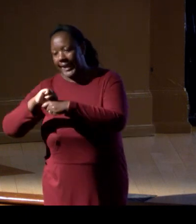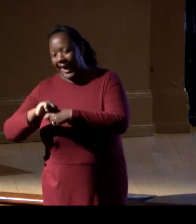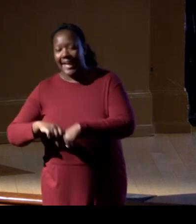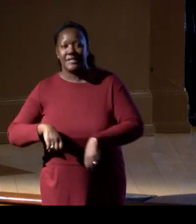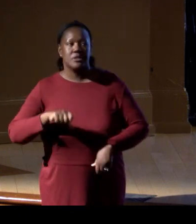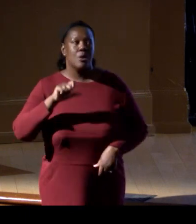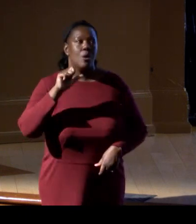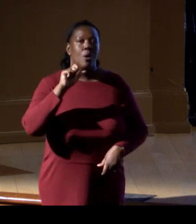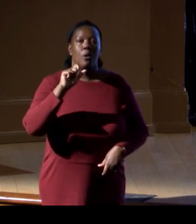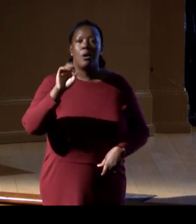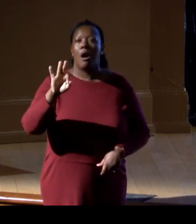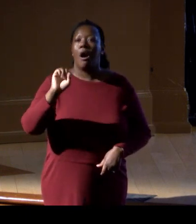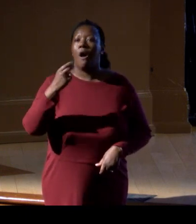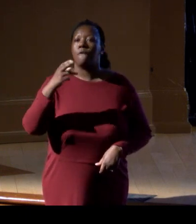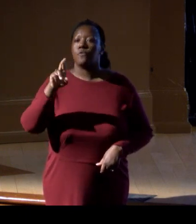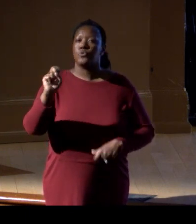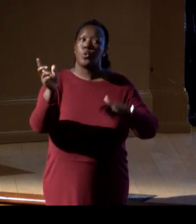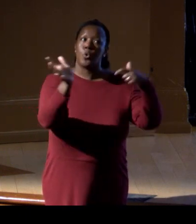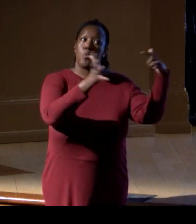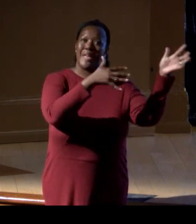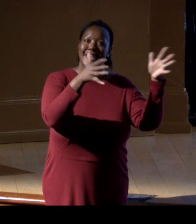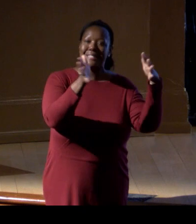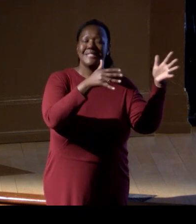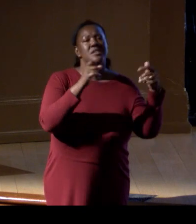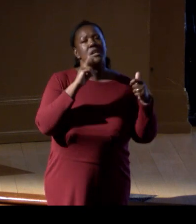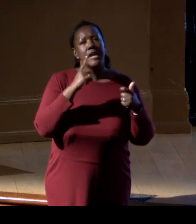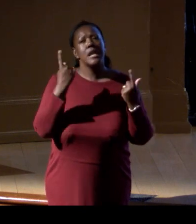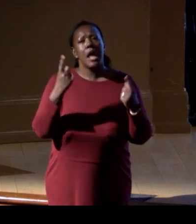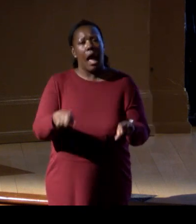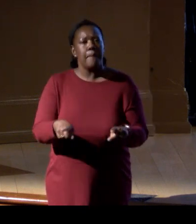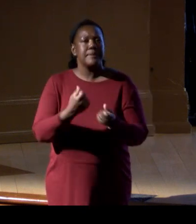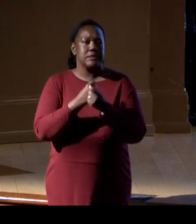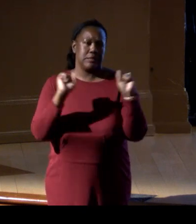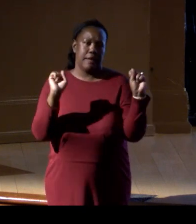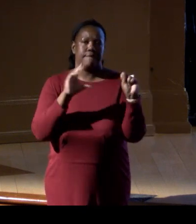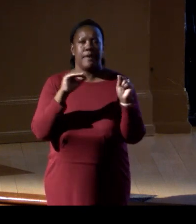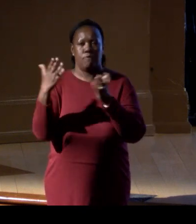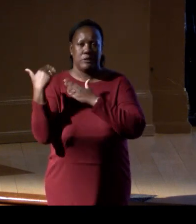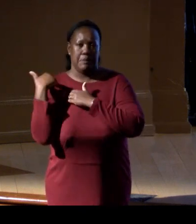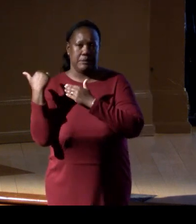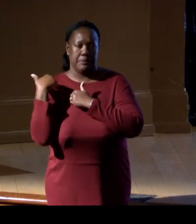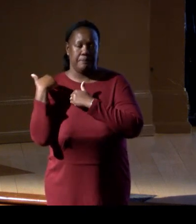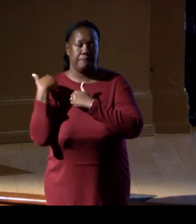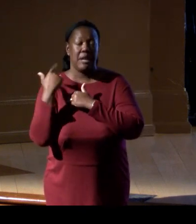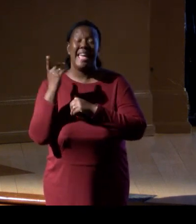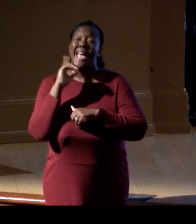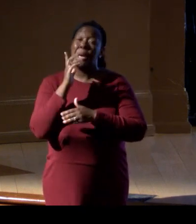is done in the safest and most responsible way, and part of that is understanding, respecting,